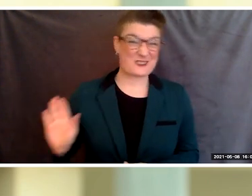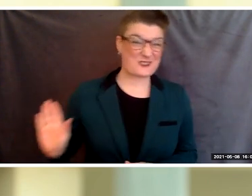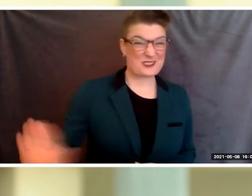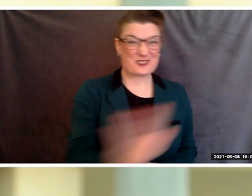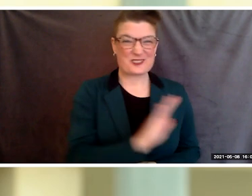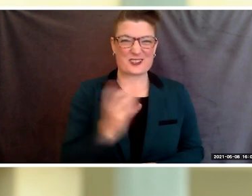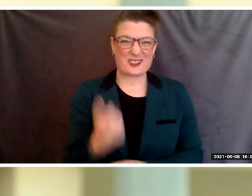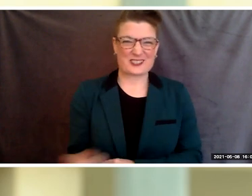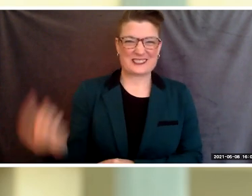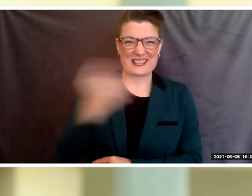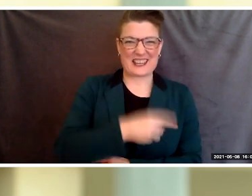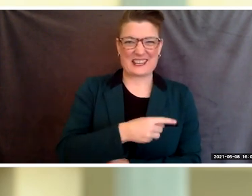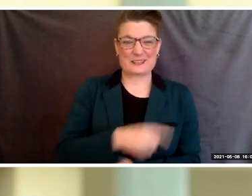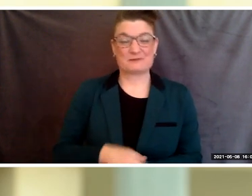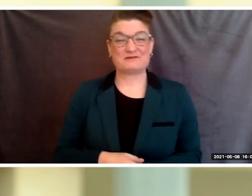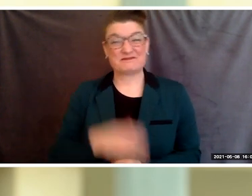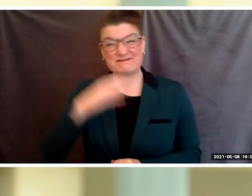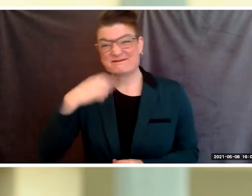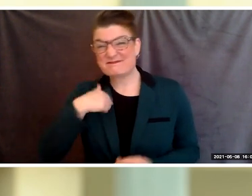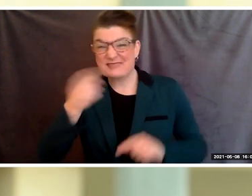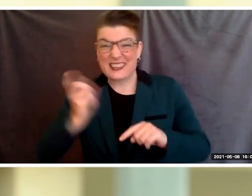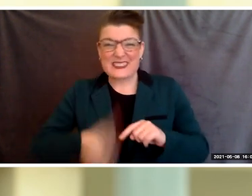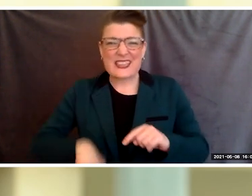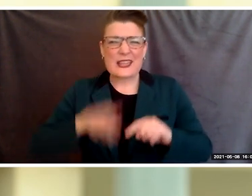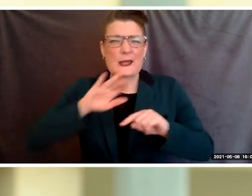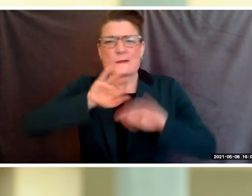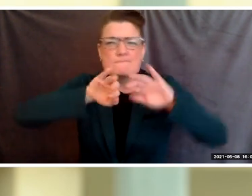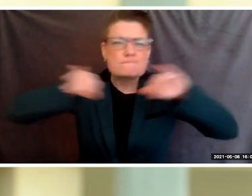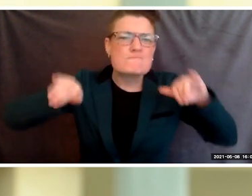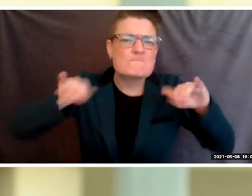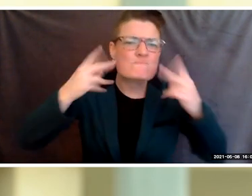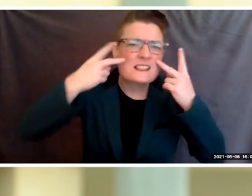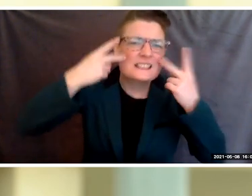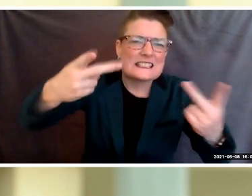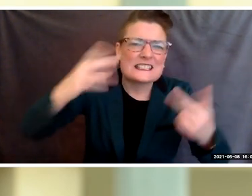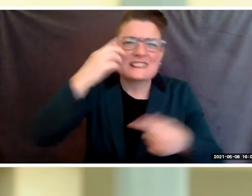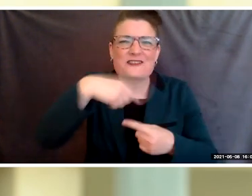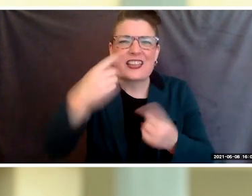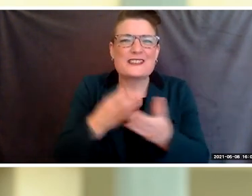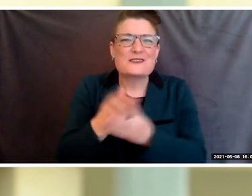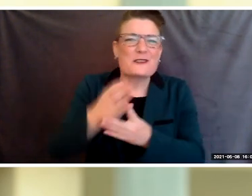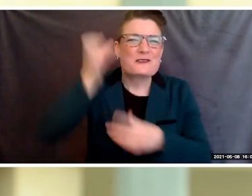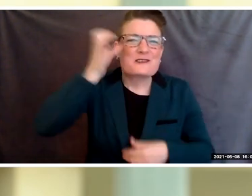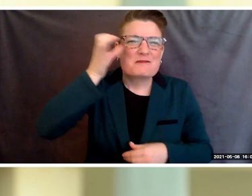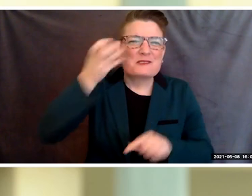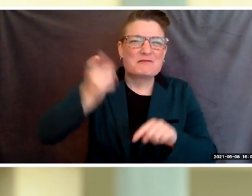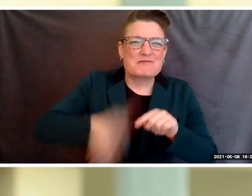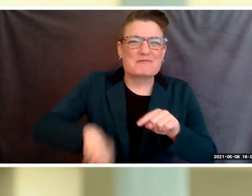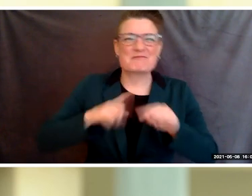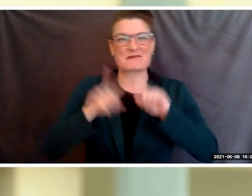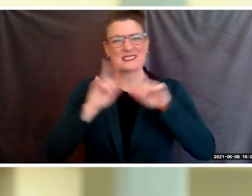Waken up hear through the screen and see each of your faces, I'm proud of your achievements and a graduation